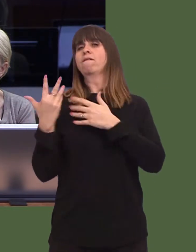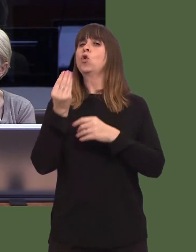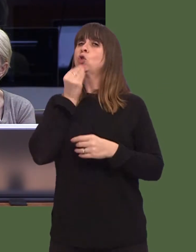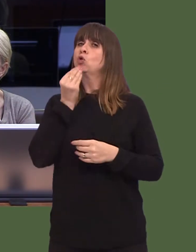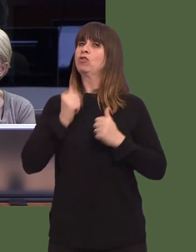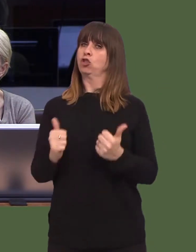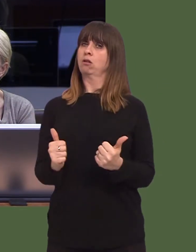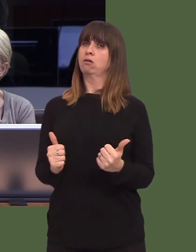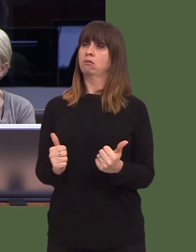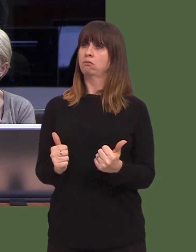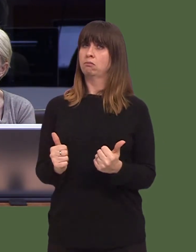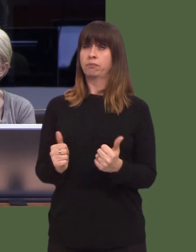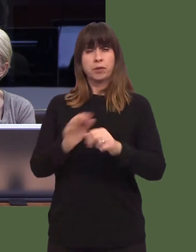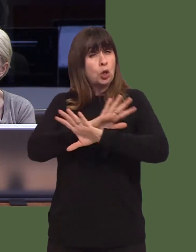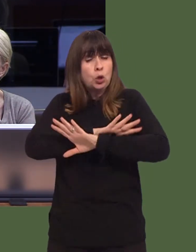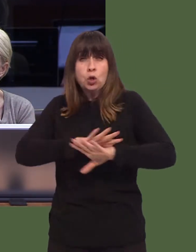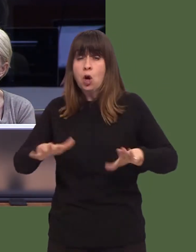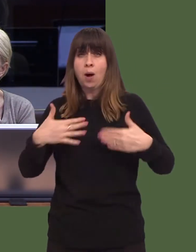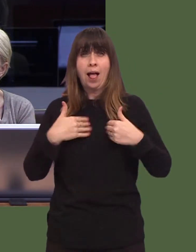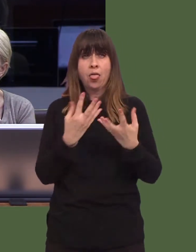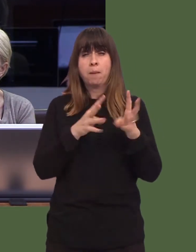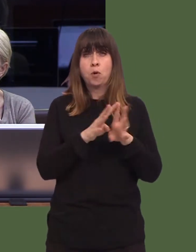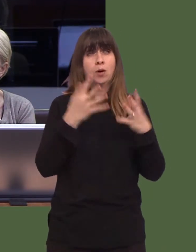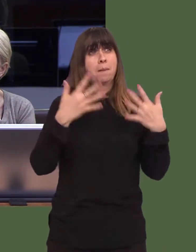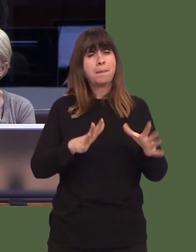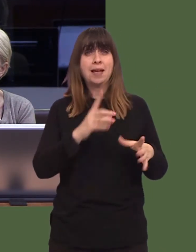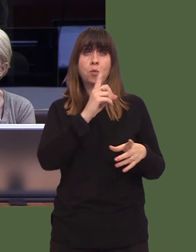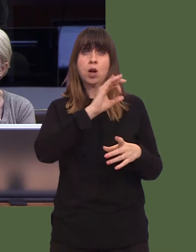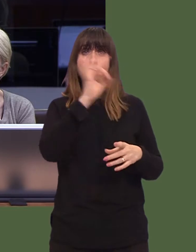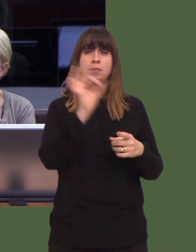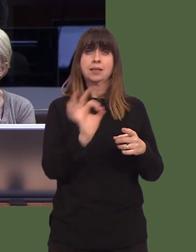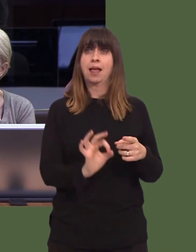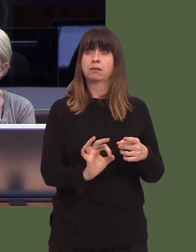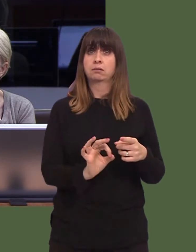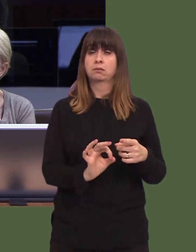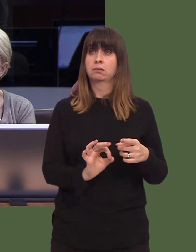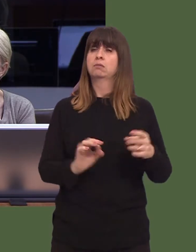a single health board has achieved 100 per cent compliance with nutritional care pathway